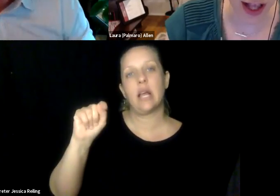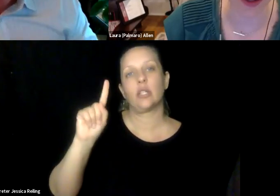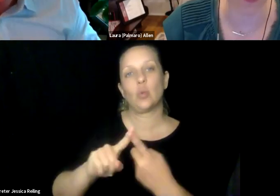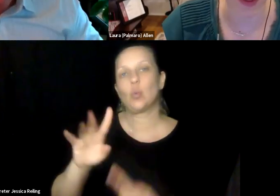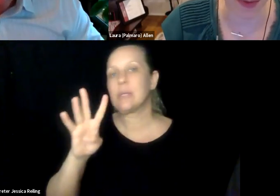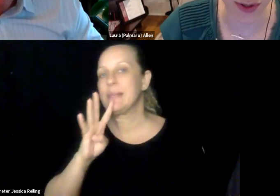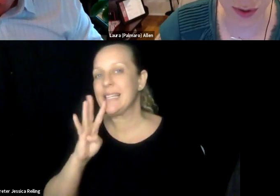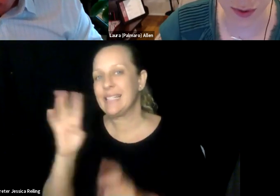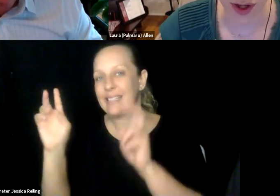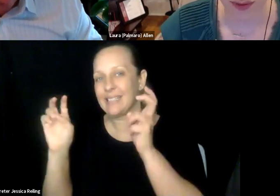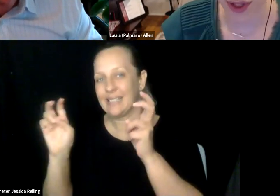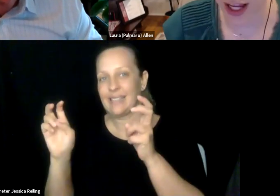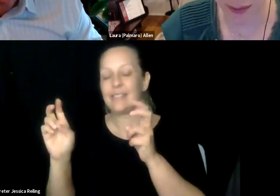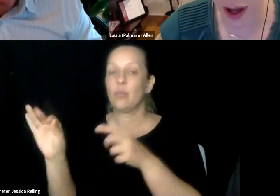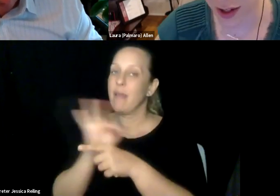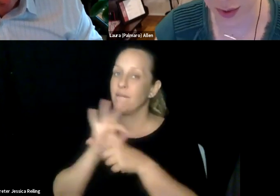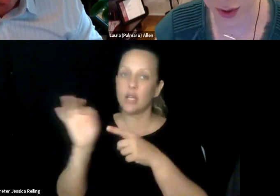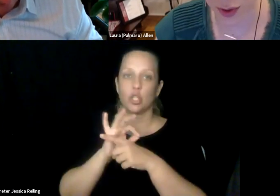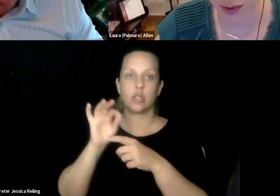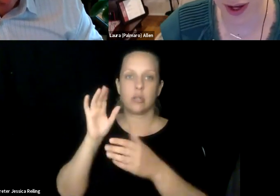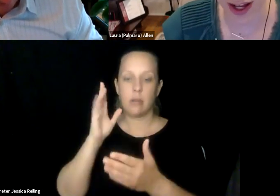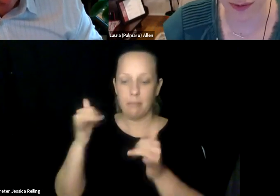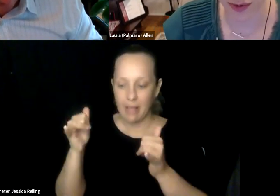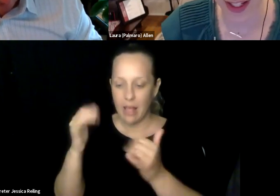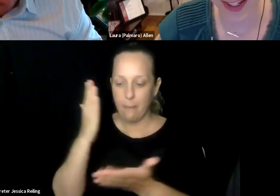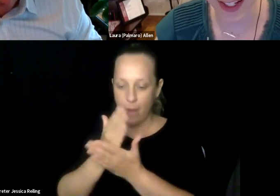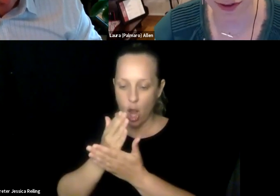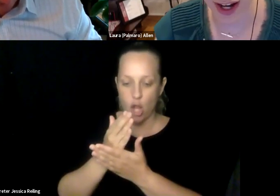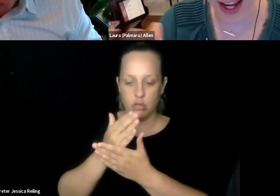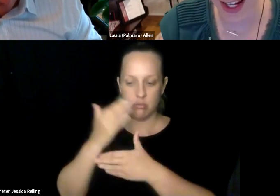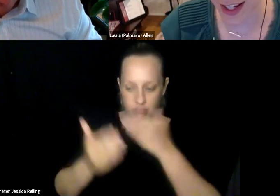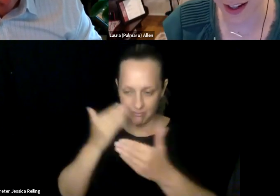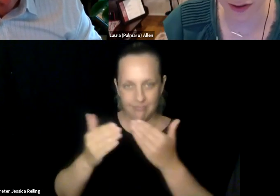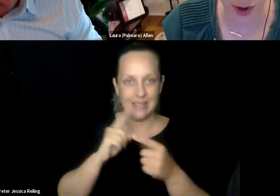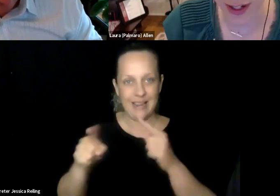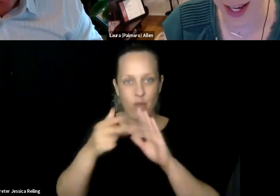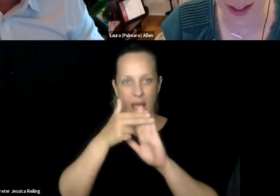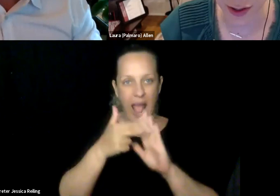building a really enhanced version of our tool